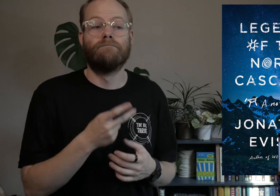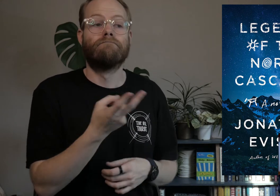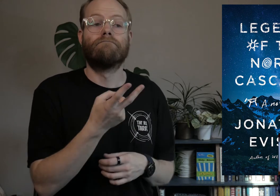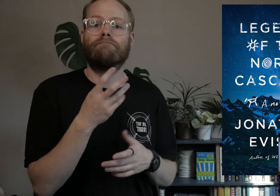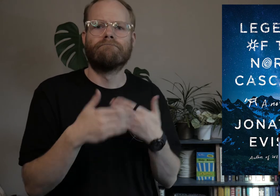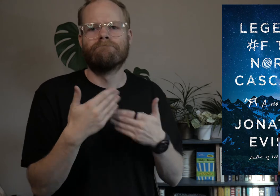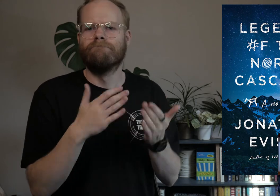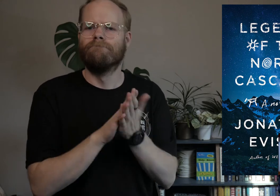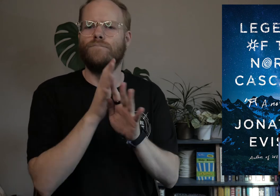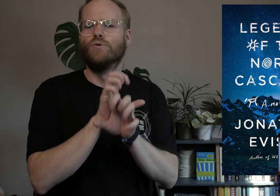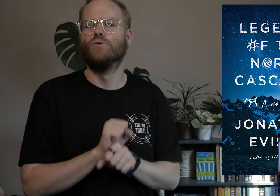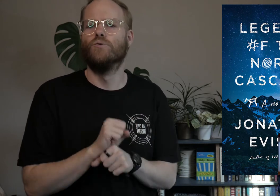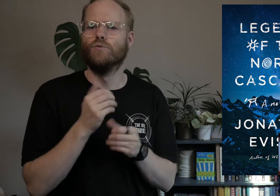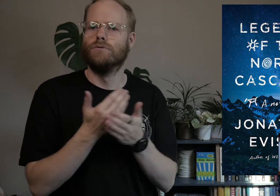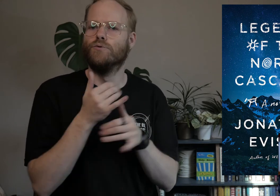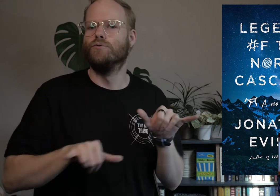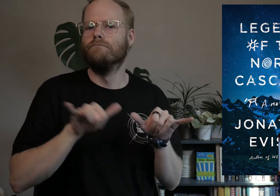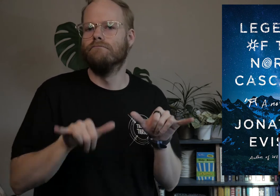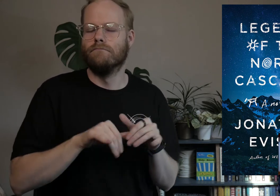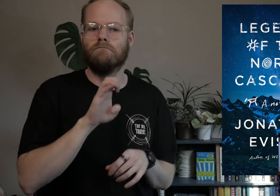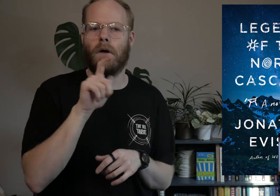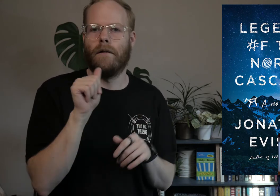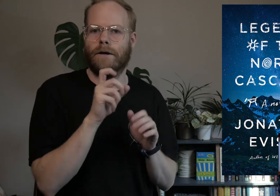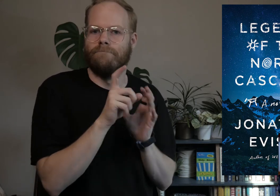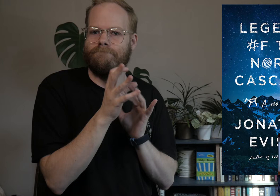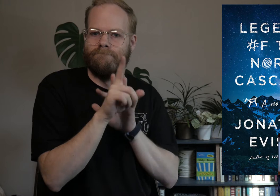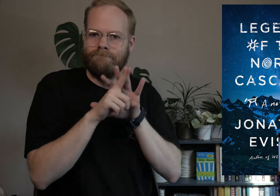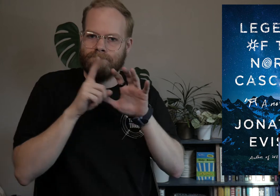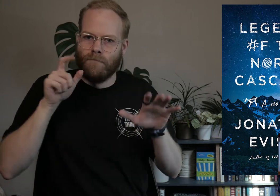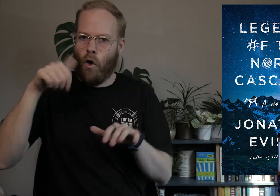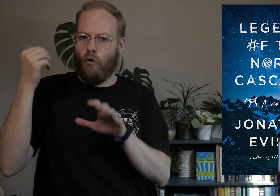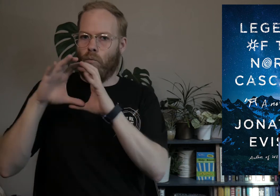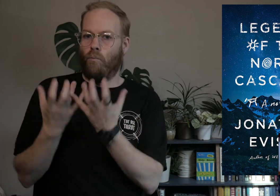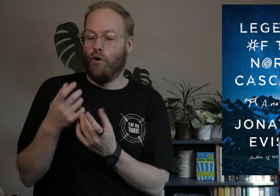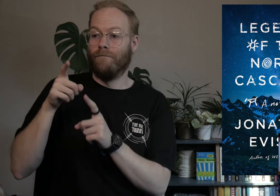As Dave and Bella get used to their new routine, Bella retreats into another world.